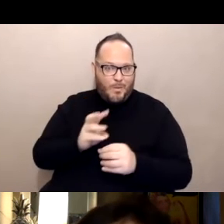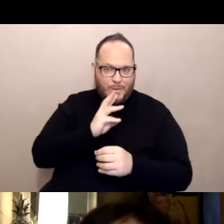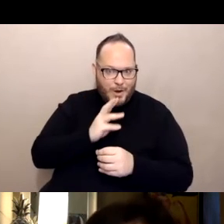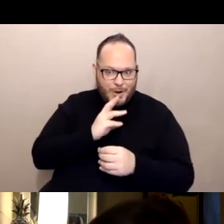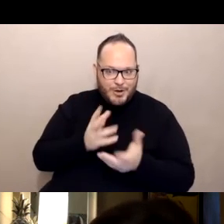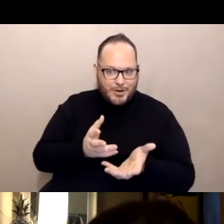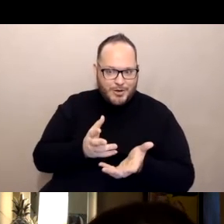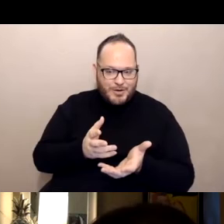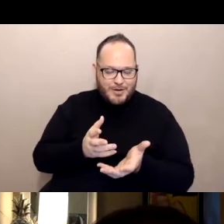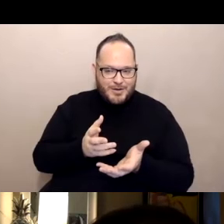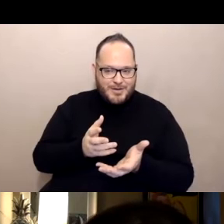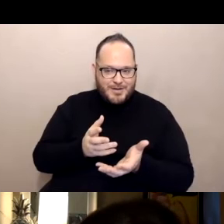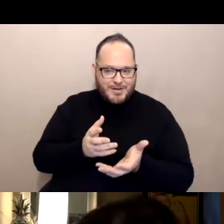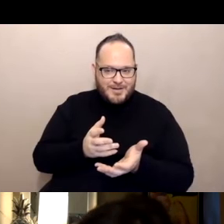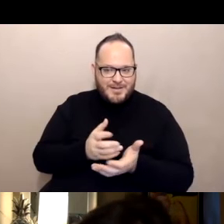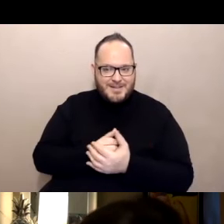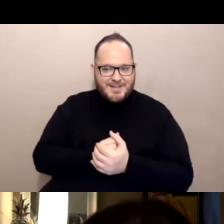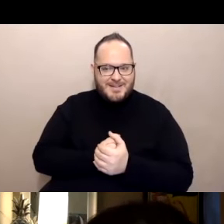The second time I hydrated before and after.